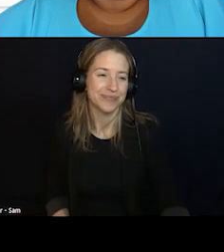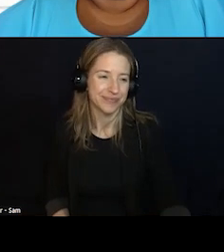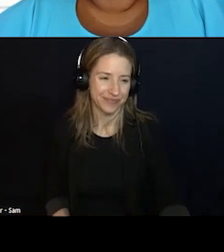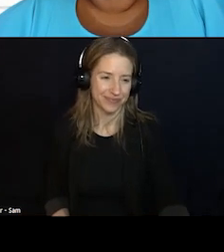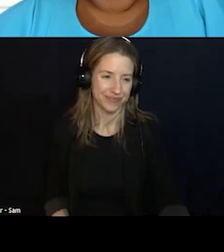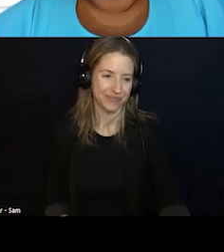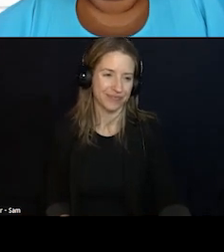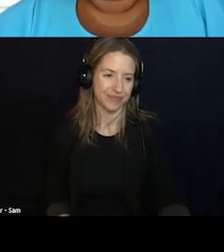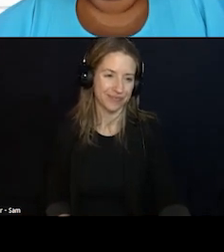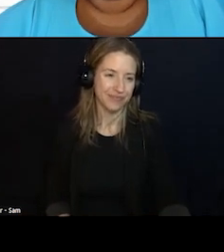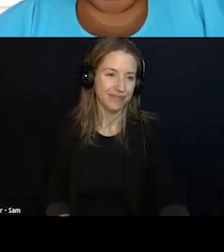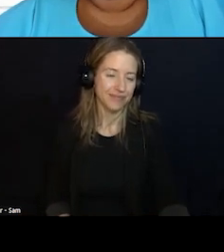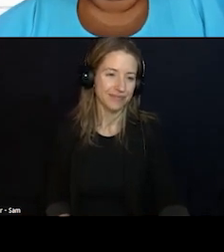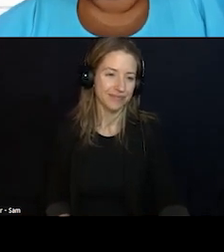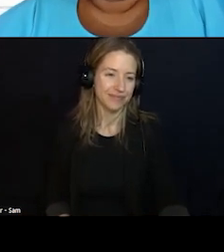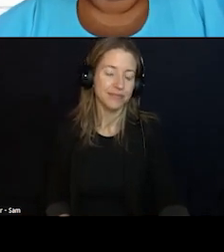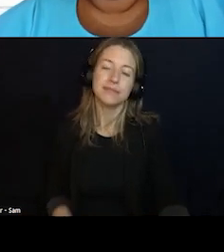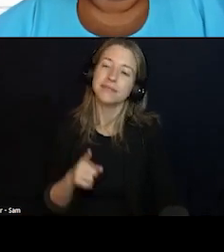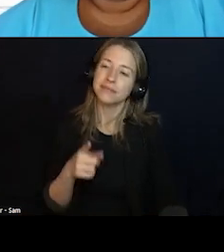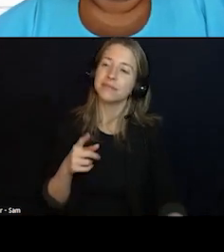ALL RIGHT. SO WE ARE TALKING ABOUT LATEST CRISIS NEWS.